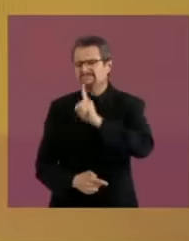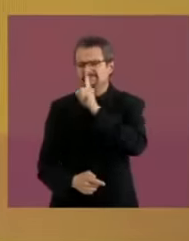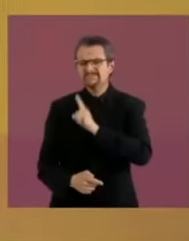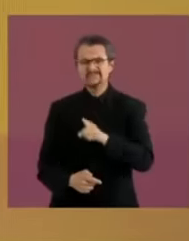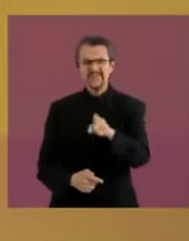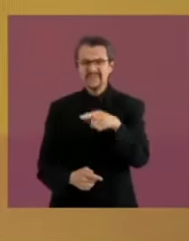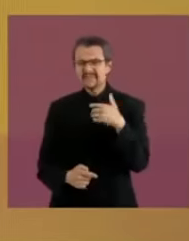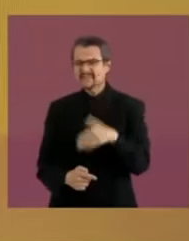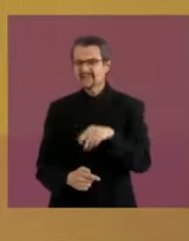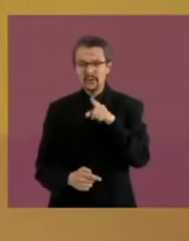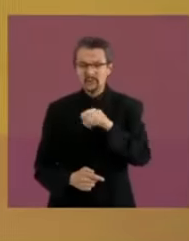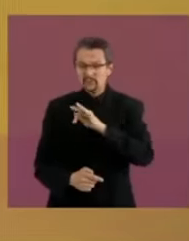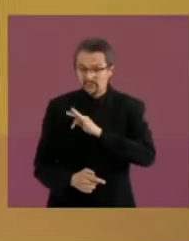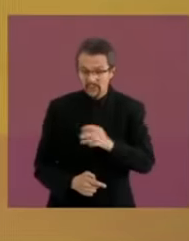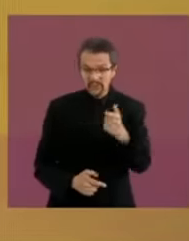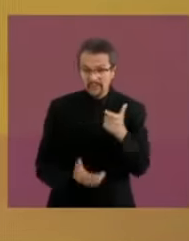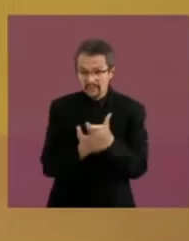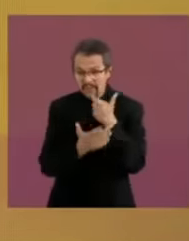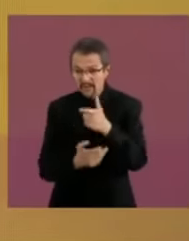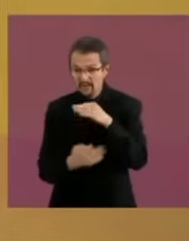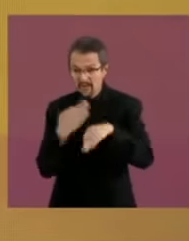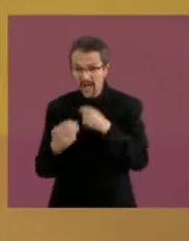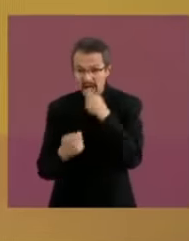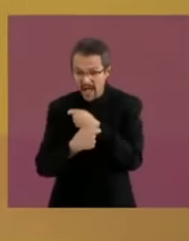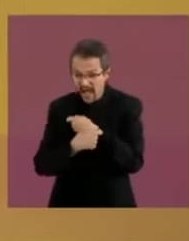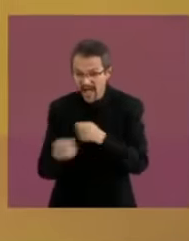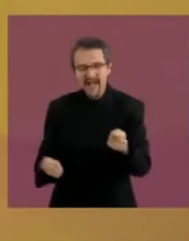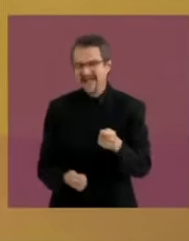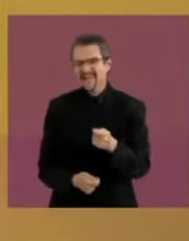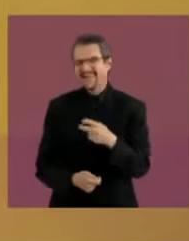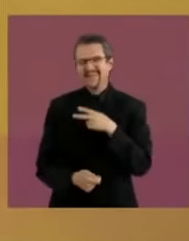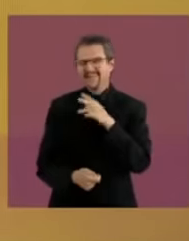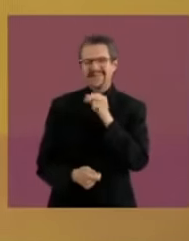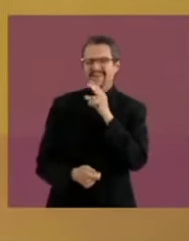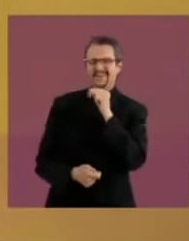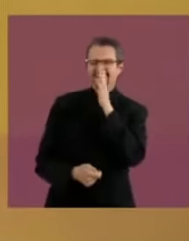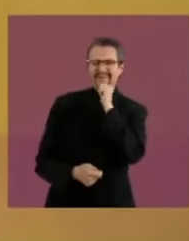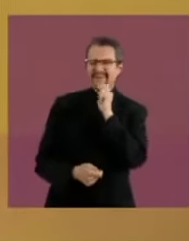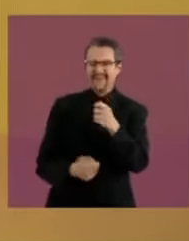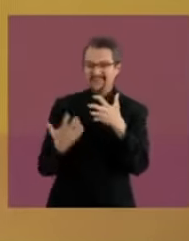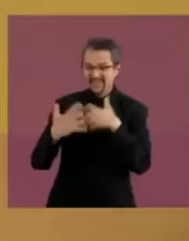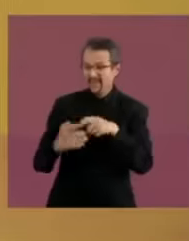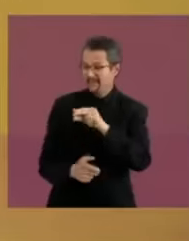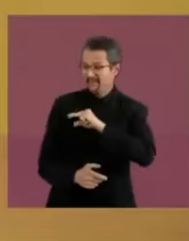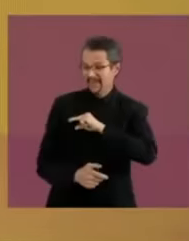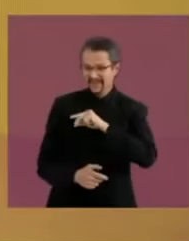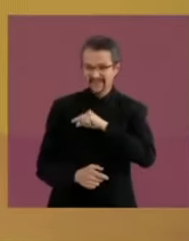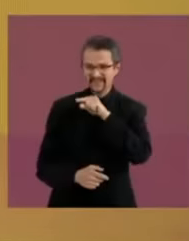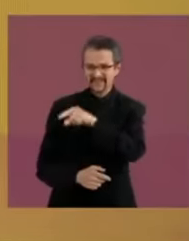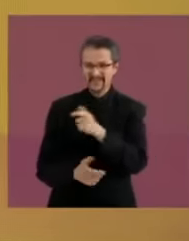medications in private institutions. Because also, as we already said, there is enormous corruption.